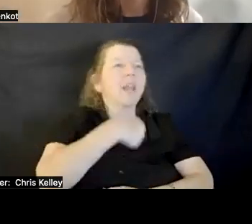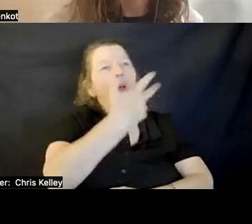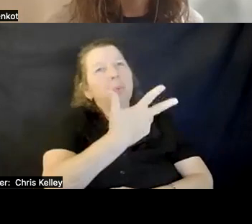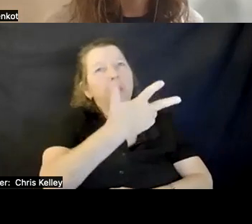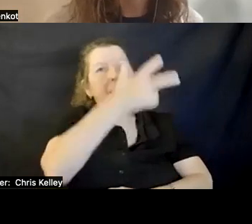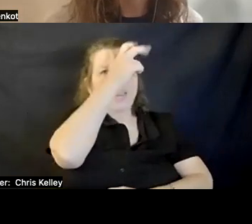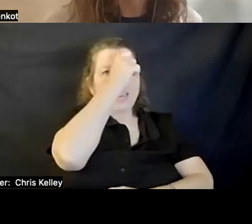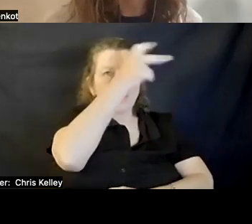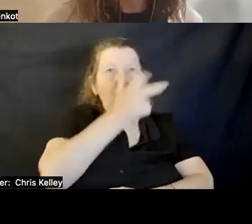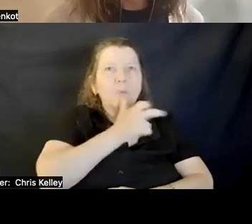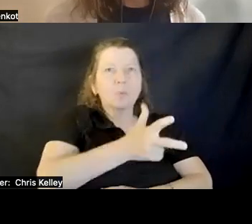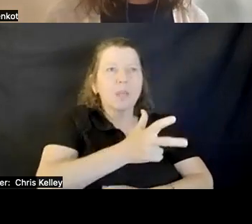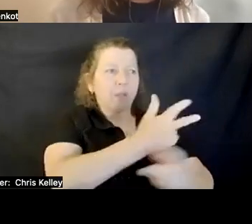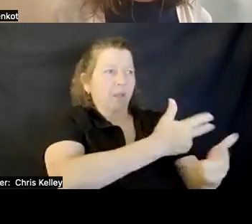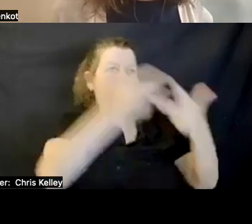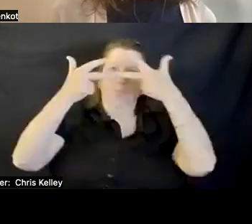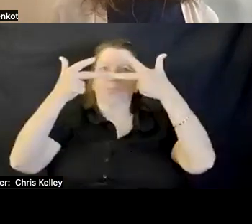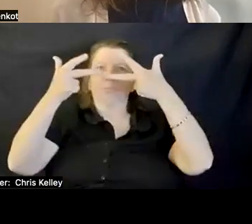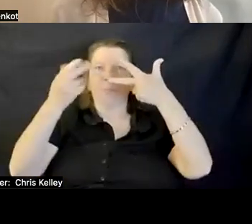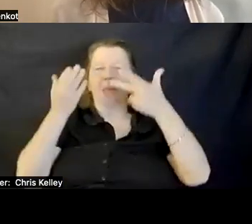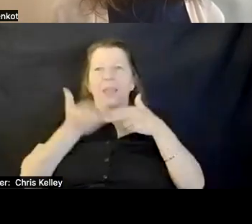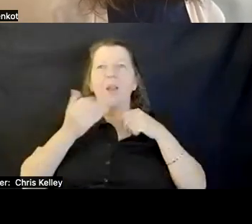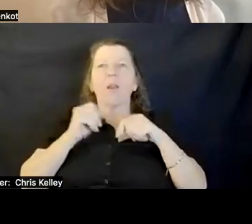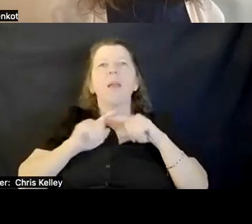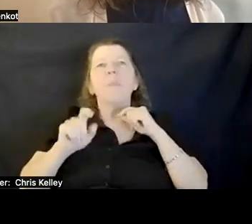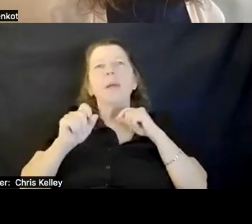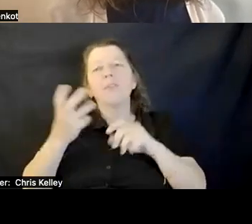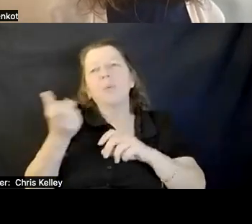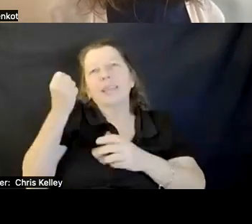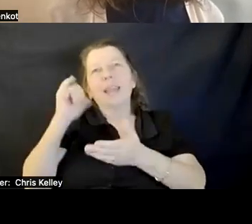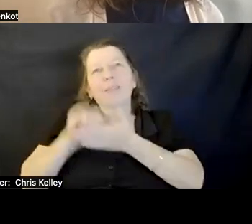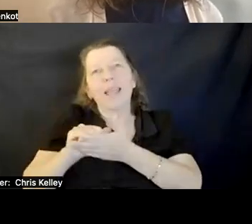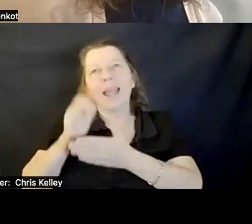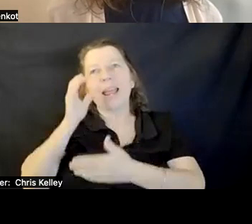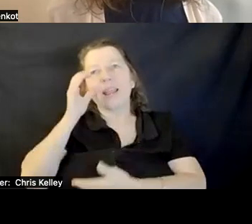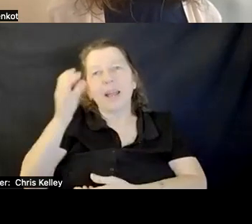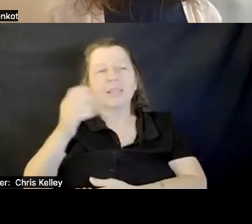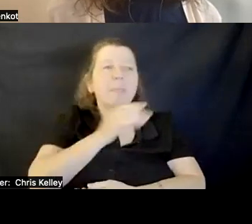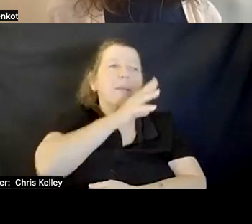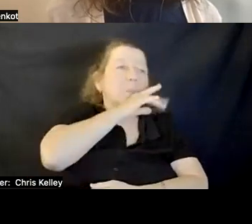you will see three goats. If you take that concept, by speaking, create an experience.